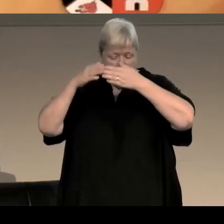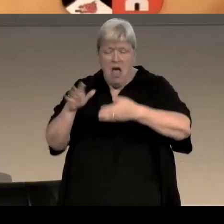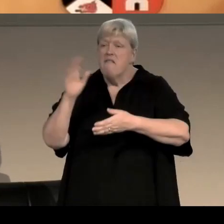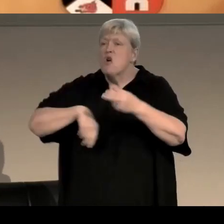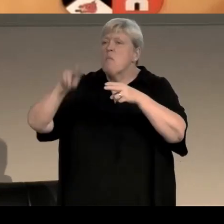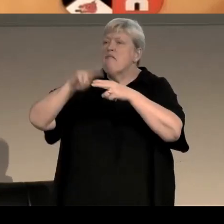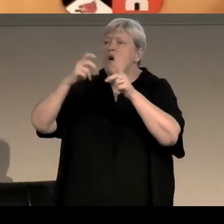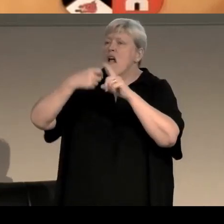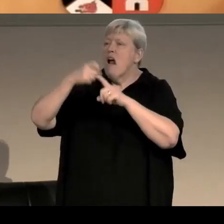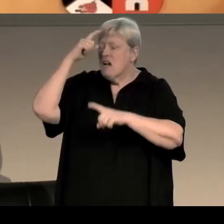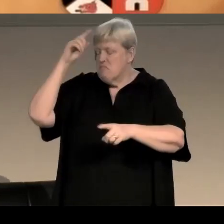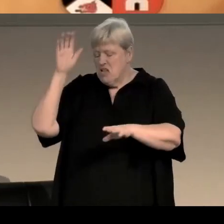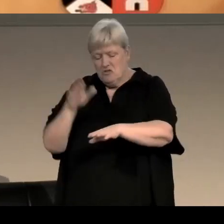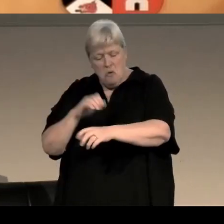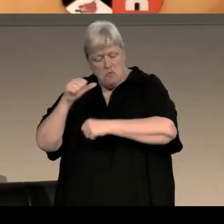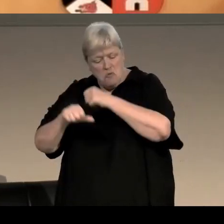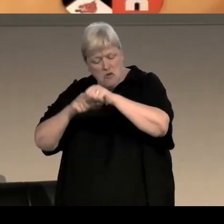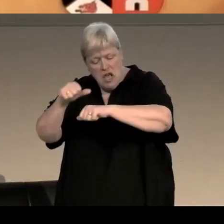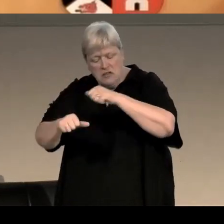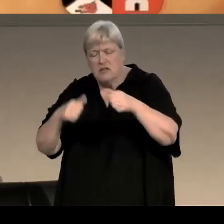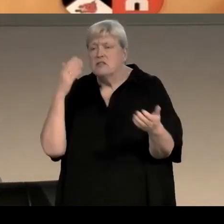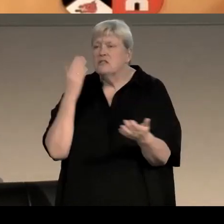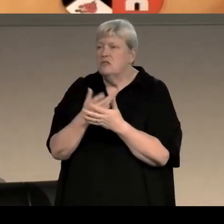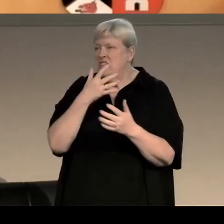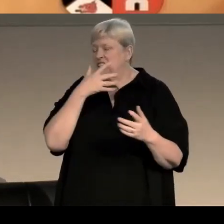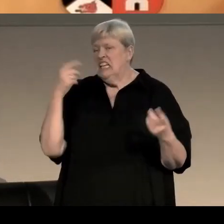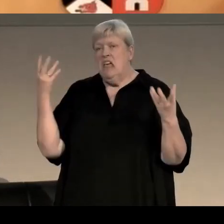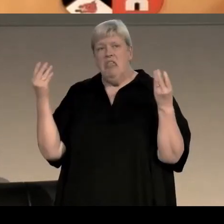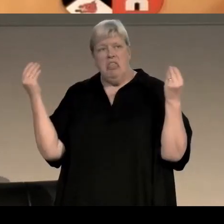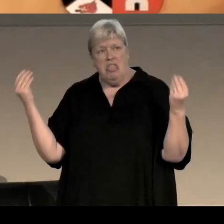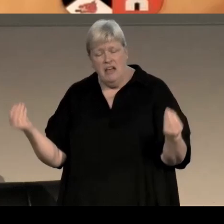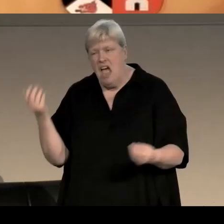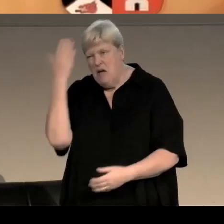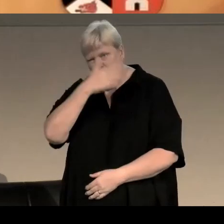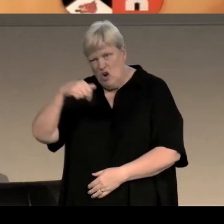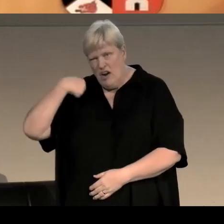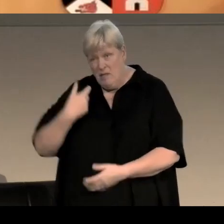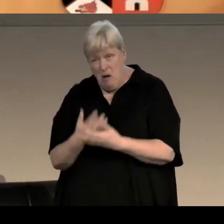and it’s making slow progress, I’m told. And the heating’s went off. Sorry about that, but at least we’ve got some blankets.’